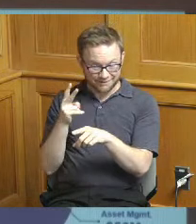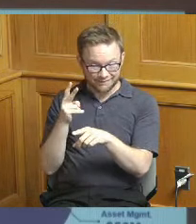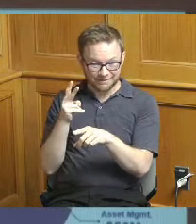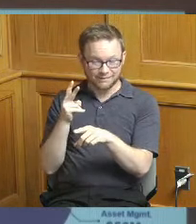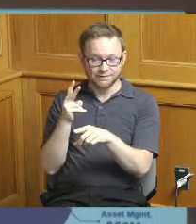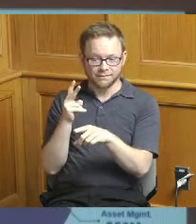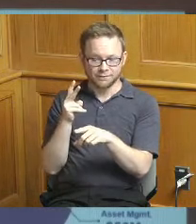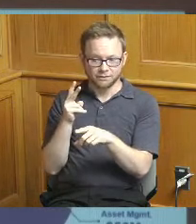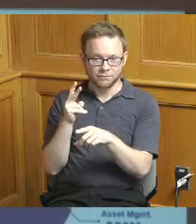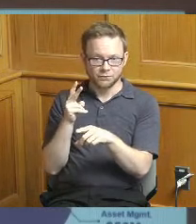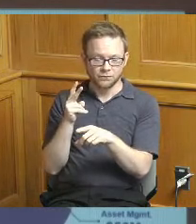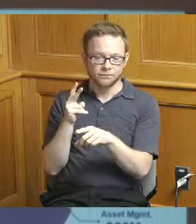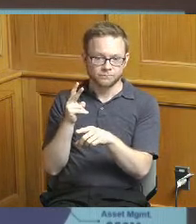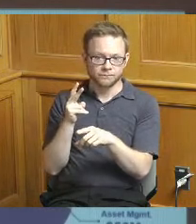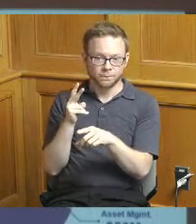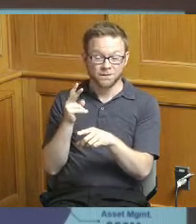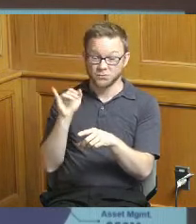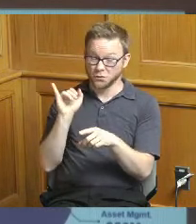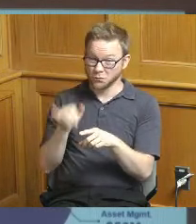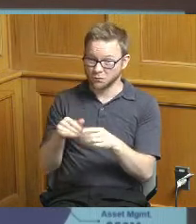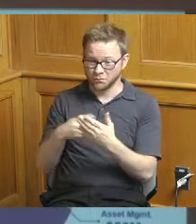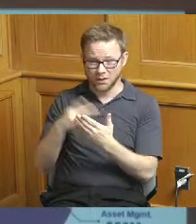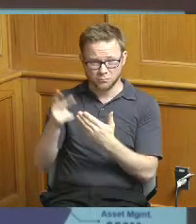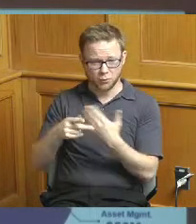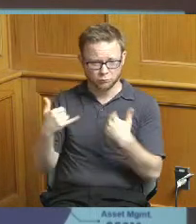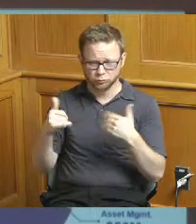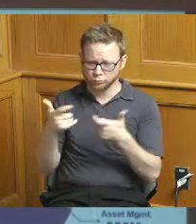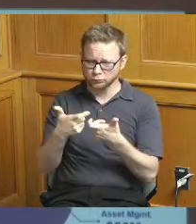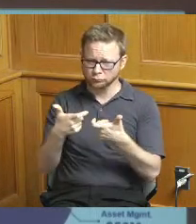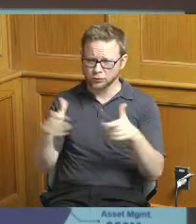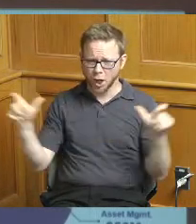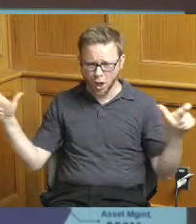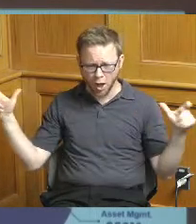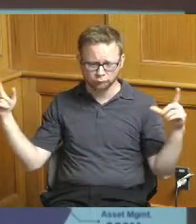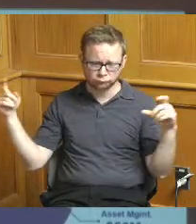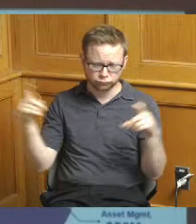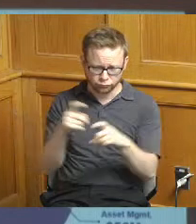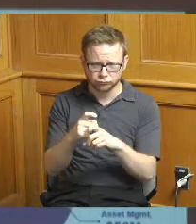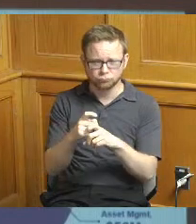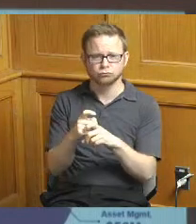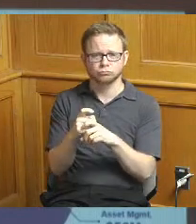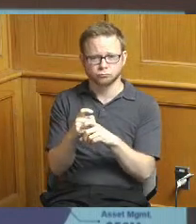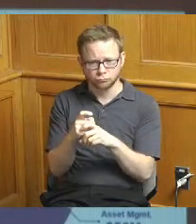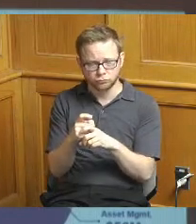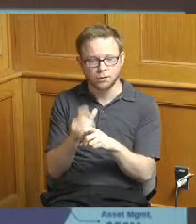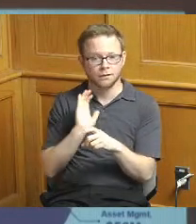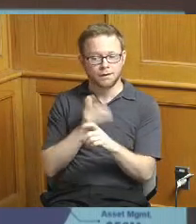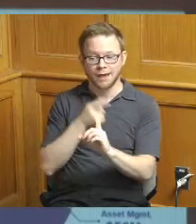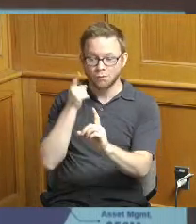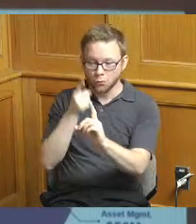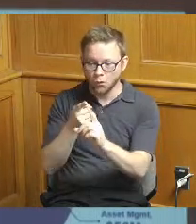able to manage a program of this size is to have the appropriate or at least to have a good balance